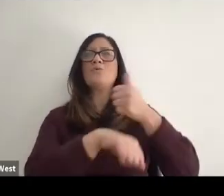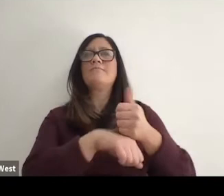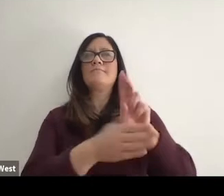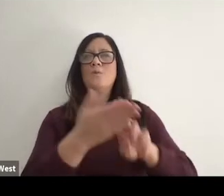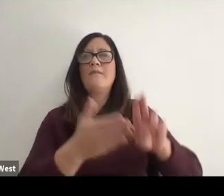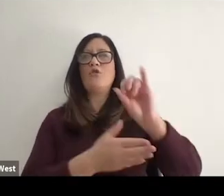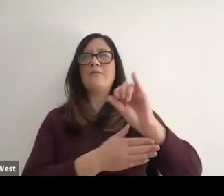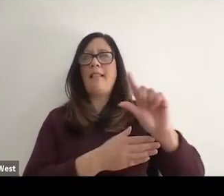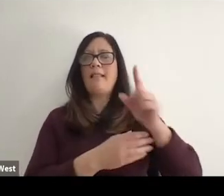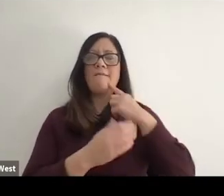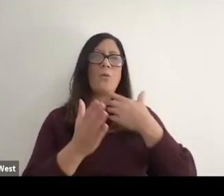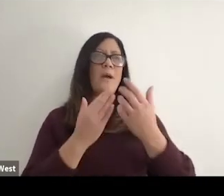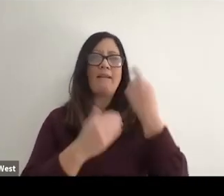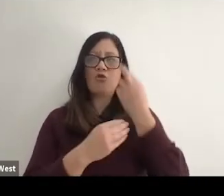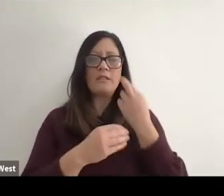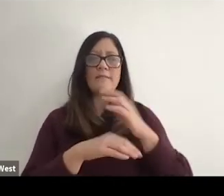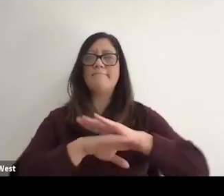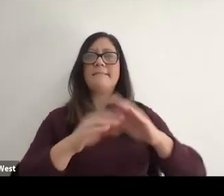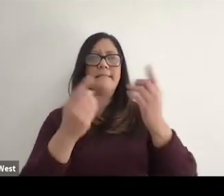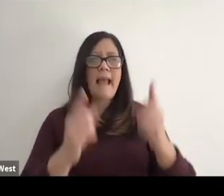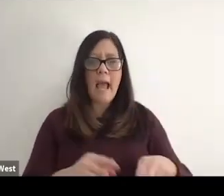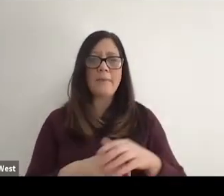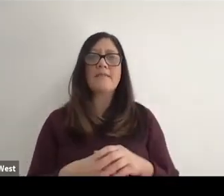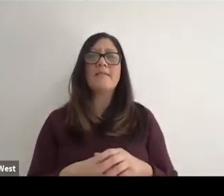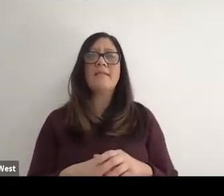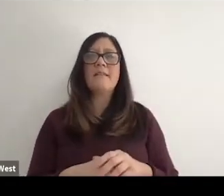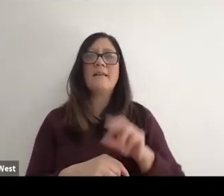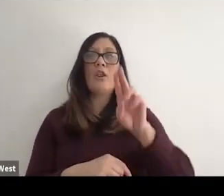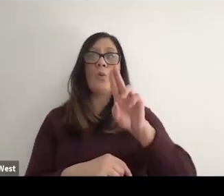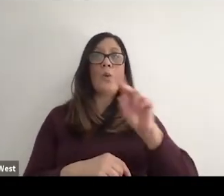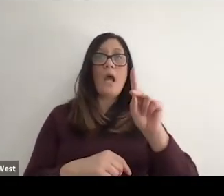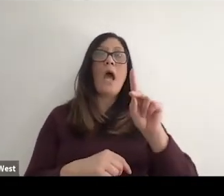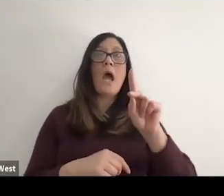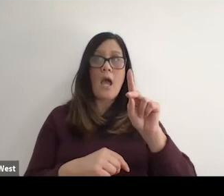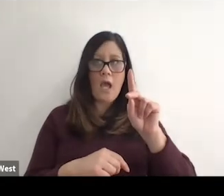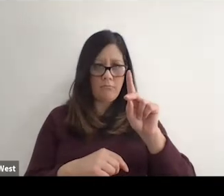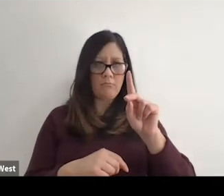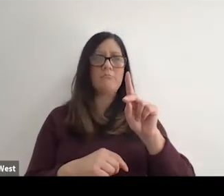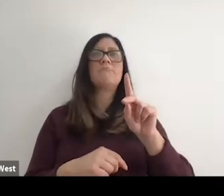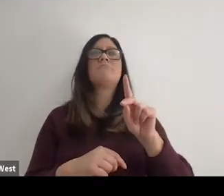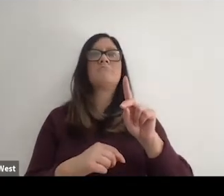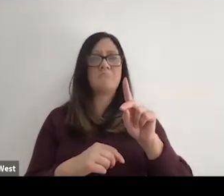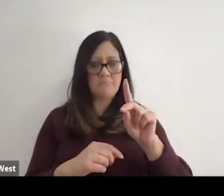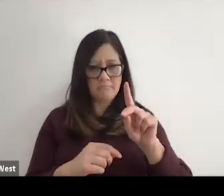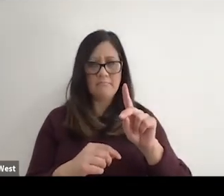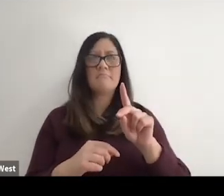But for a number of reasons that didn't happen in the UK. Stepped in and hosted the games